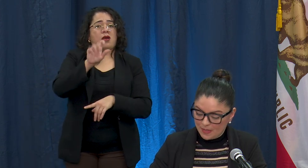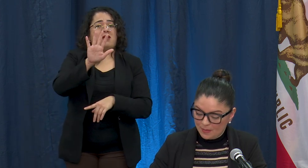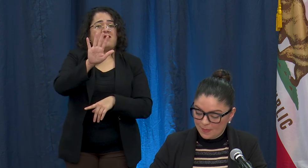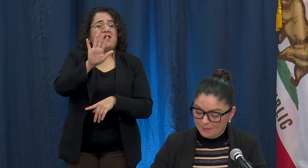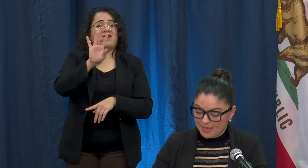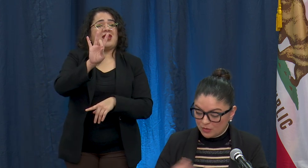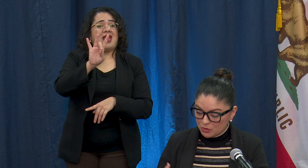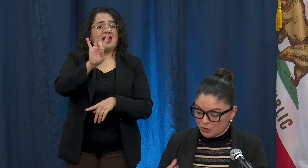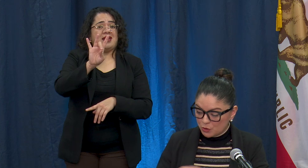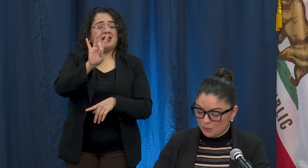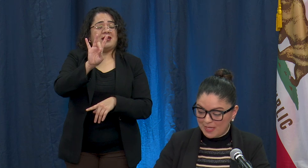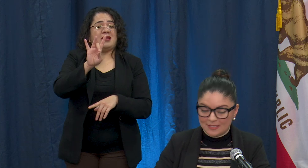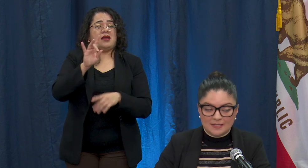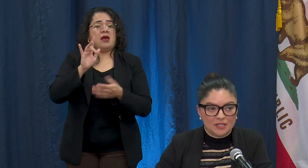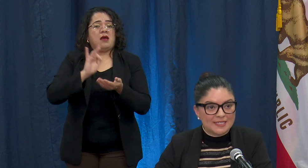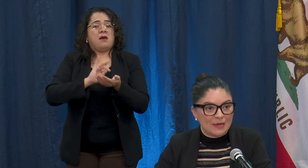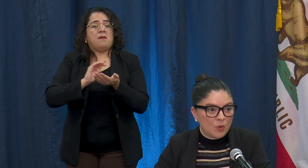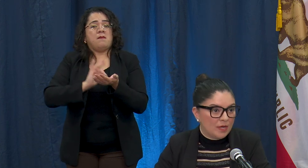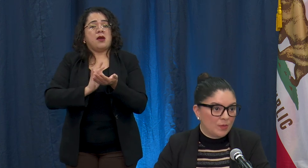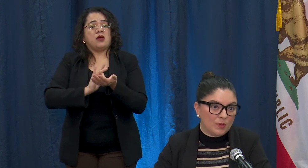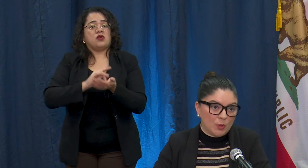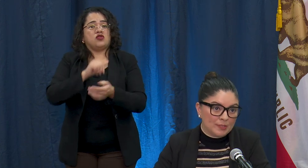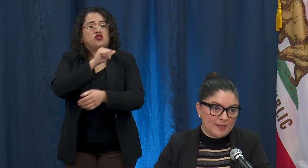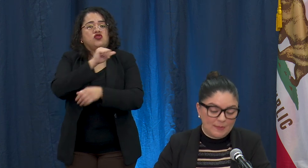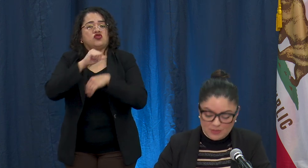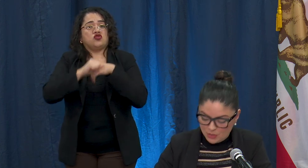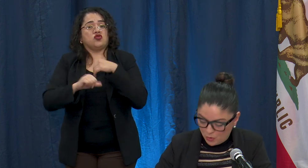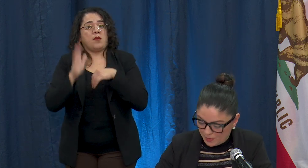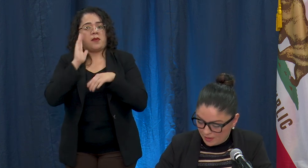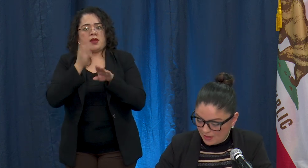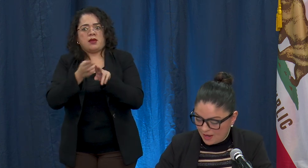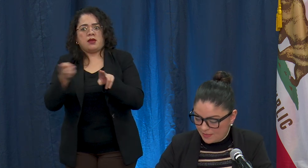medical surgical beds on day one we would only be able to open I think